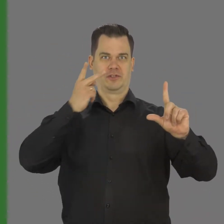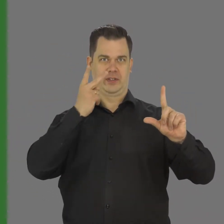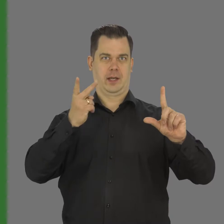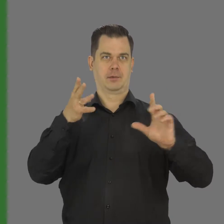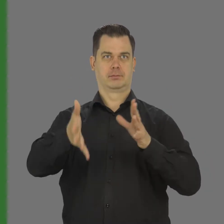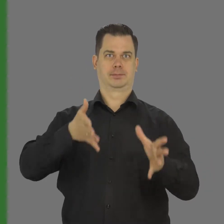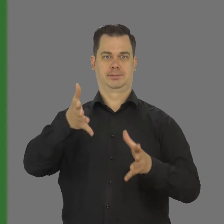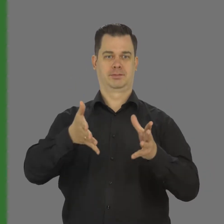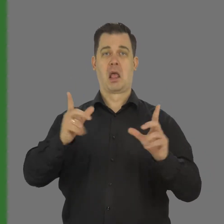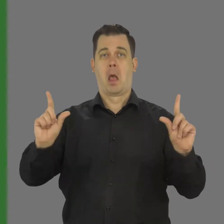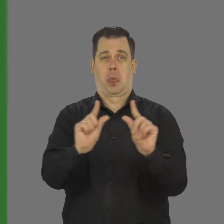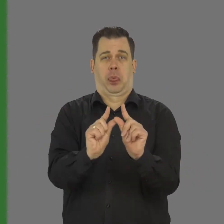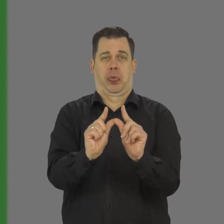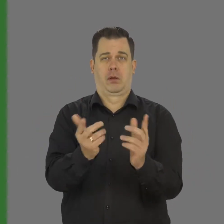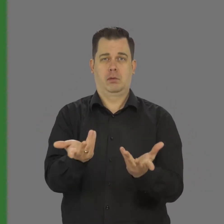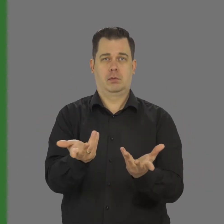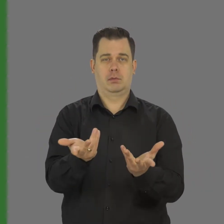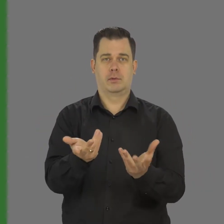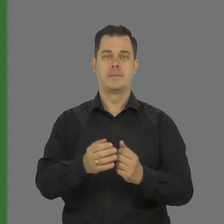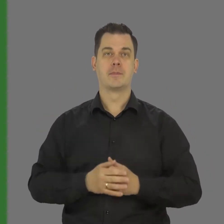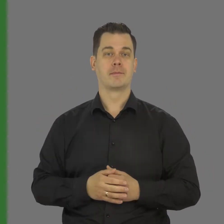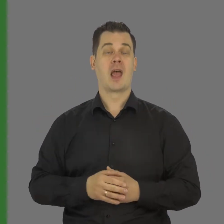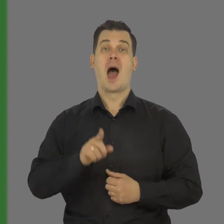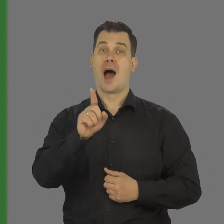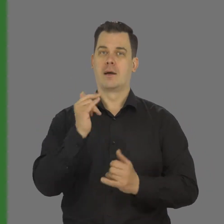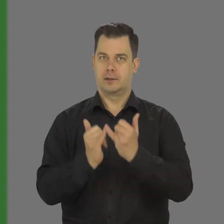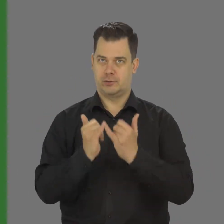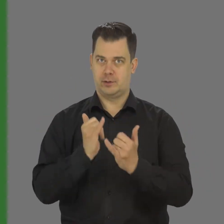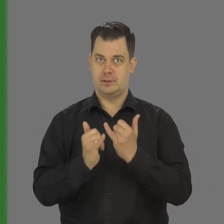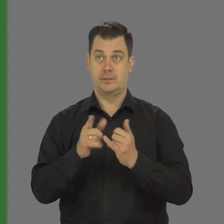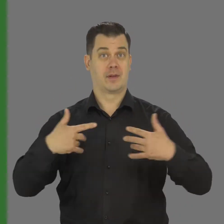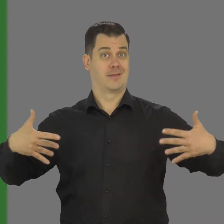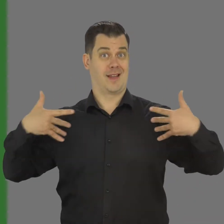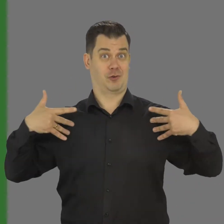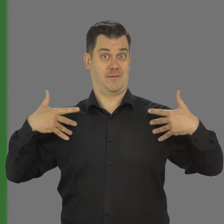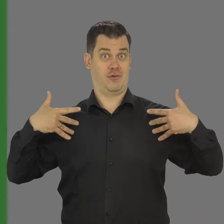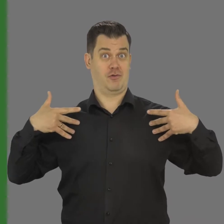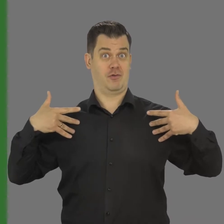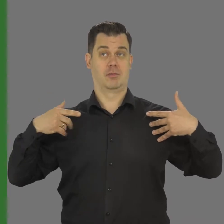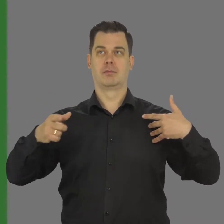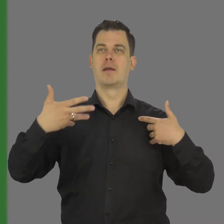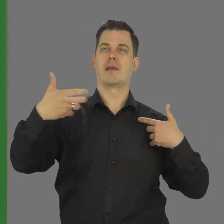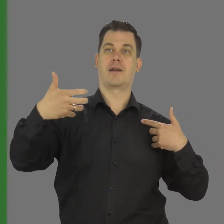thanks to that the translation will be readable. In the case of an live event which will be recorded -